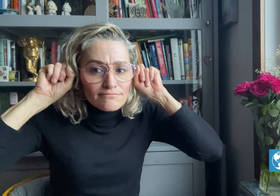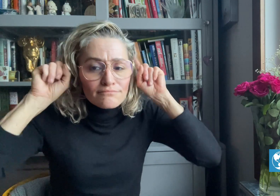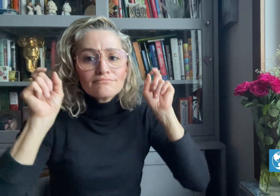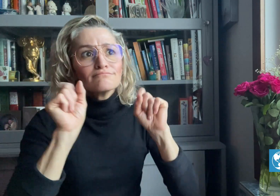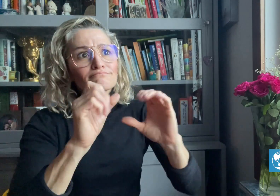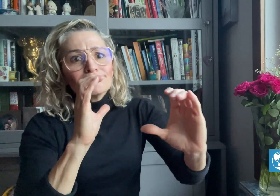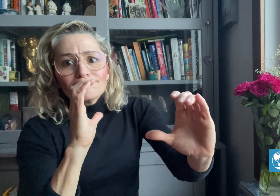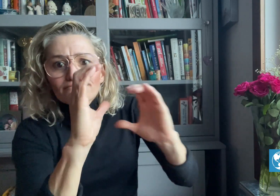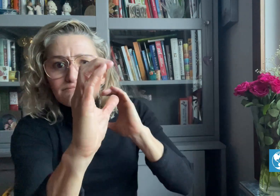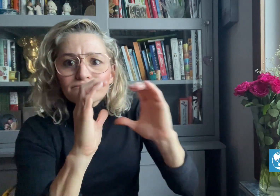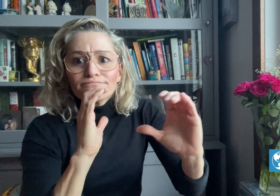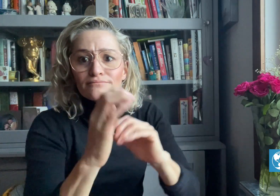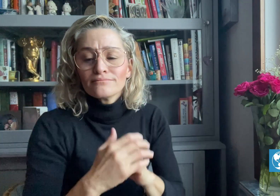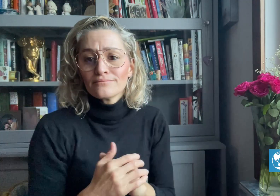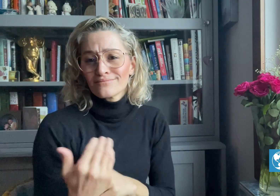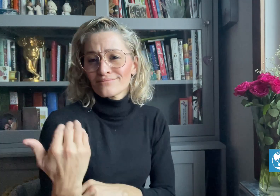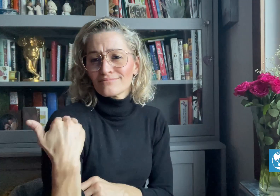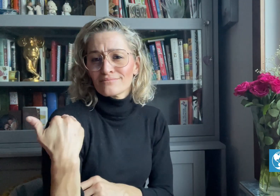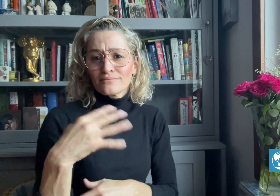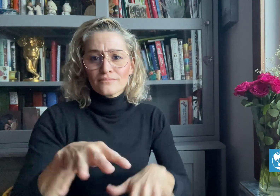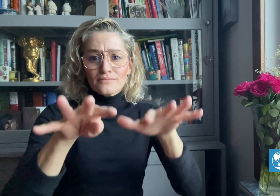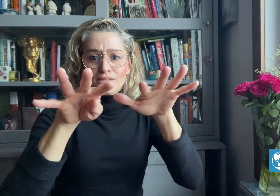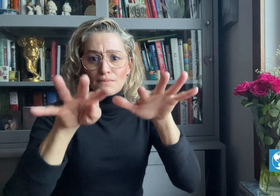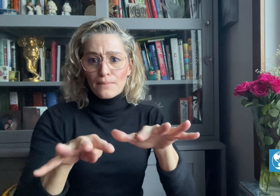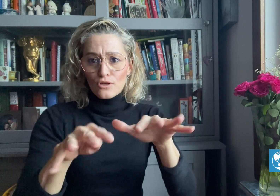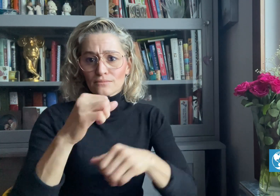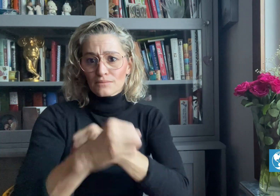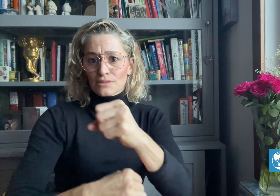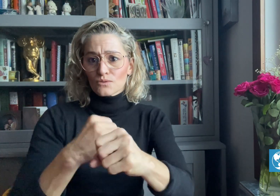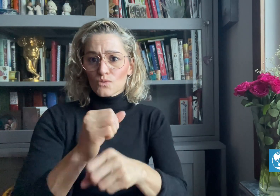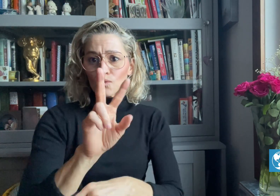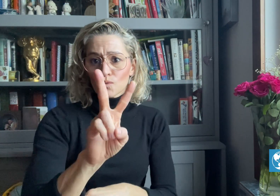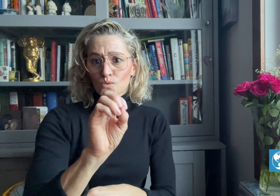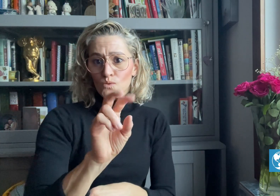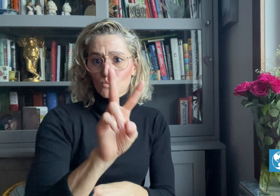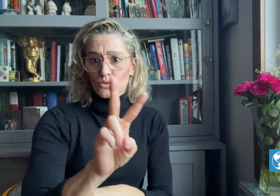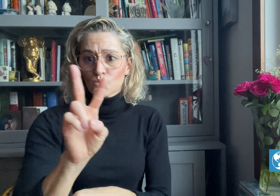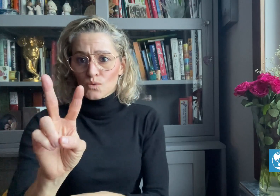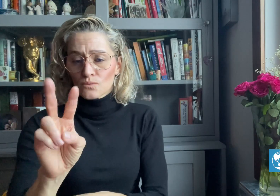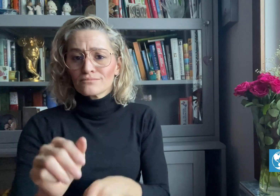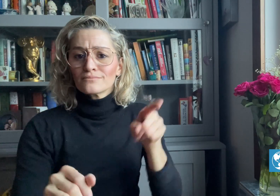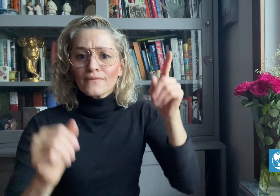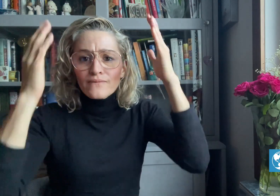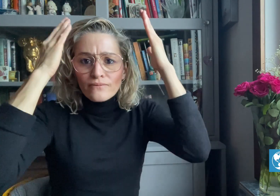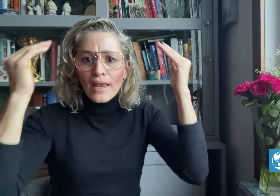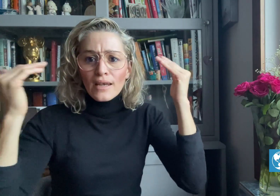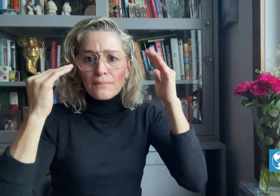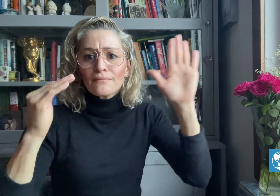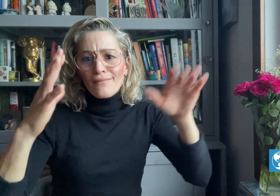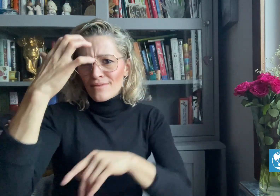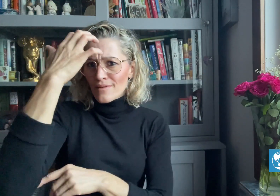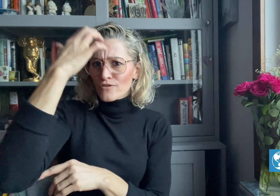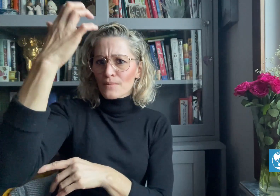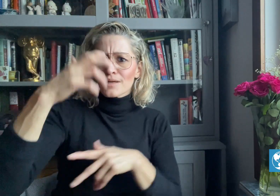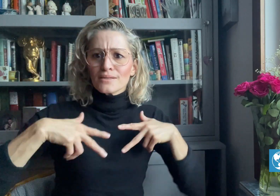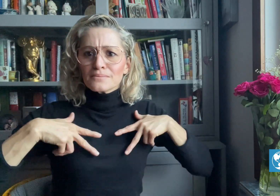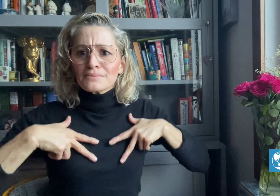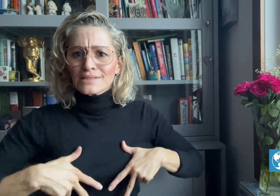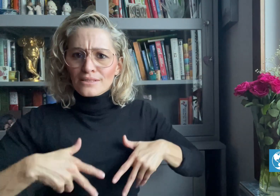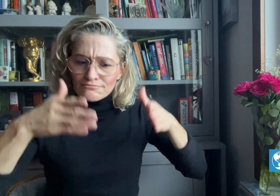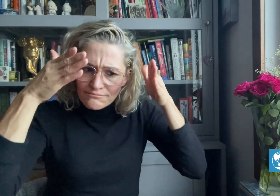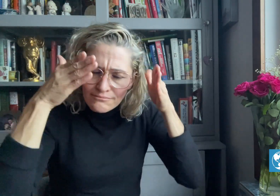to communicate. In September 2022, Vietnam's Ministry of Education